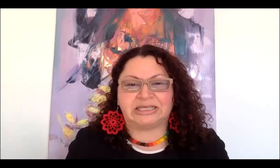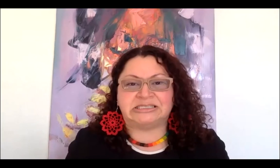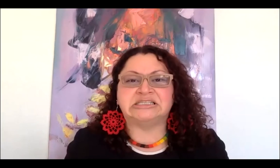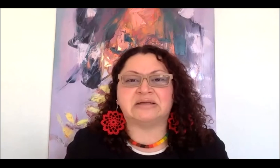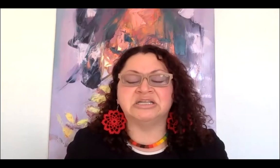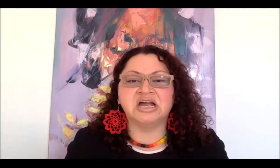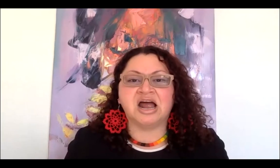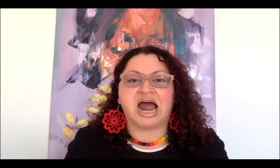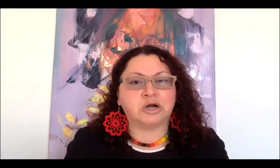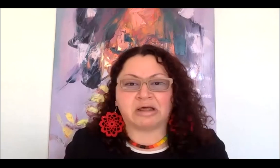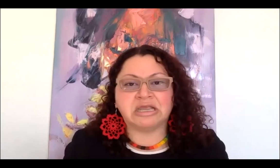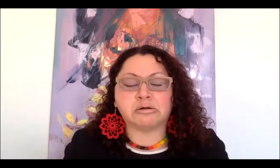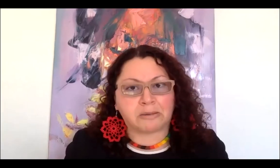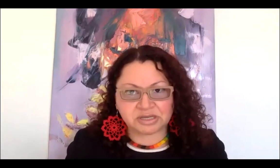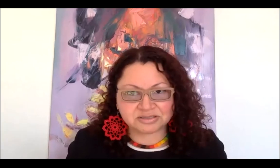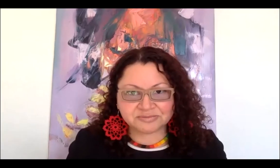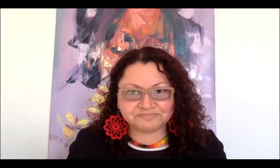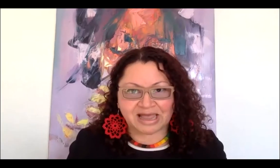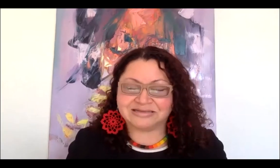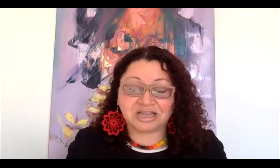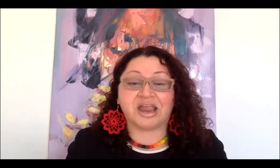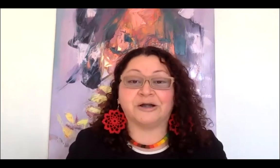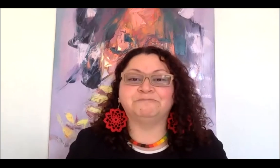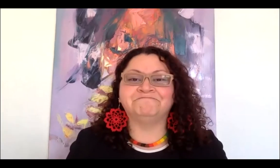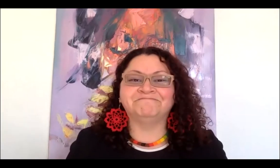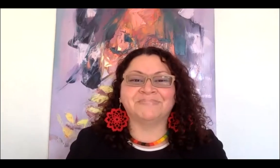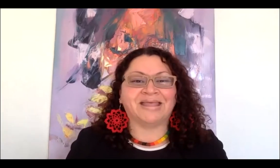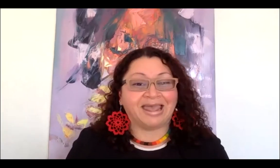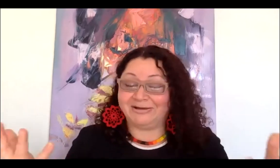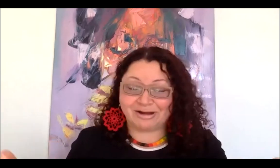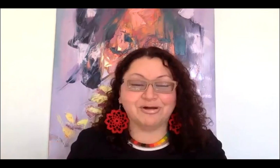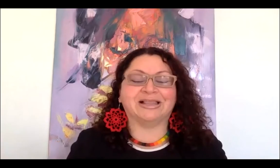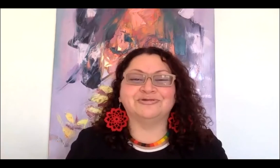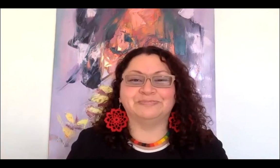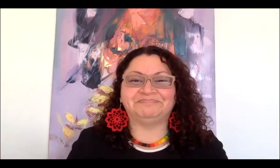the systems are already corrupted, as they are. Anybody would like to